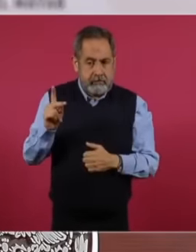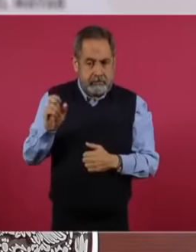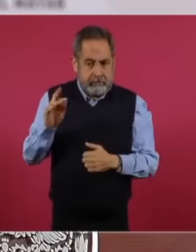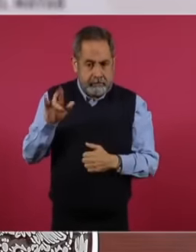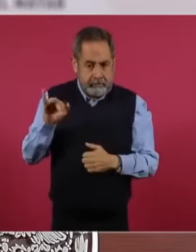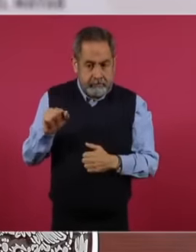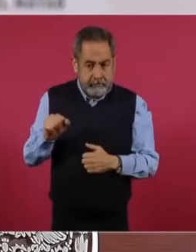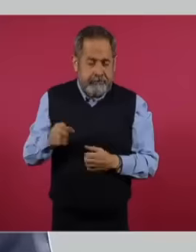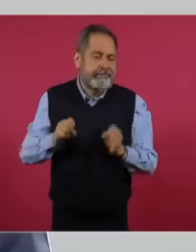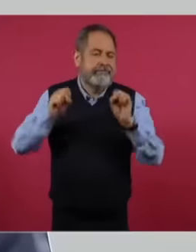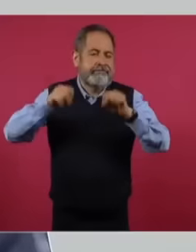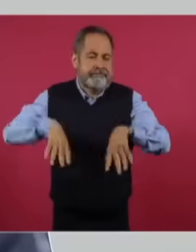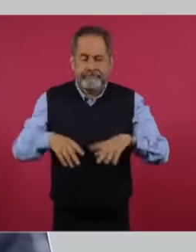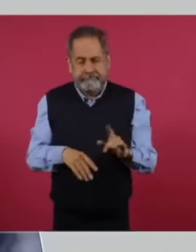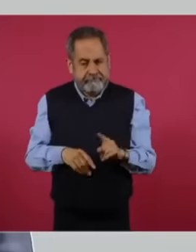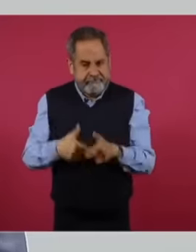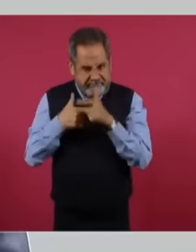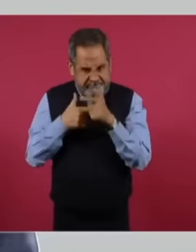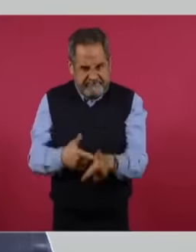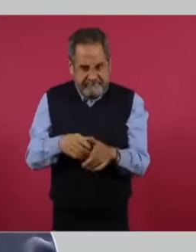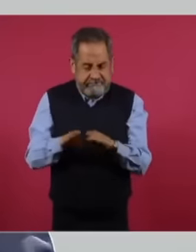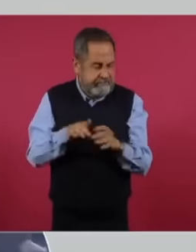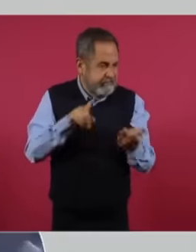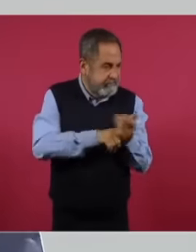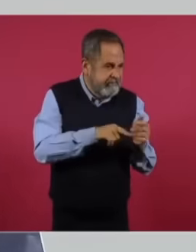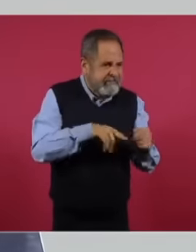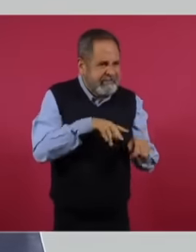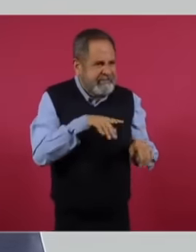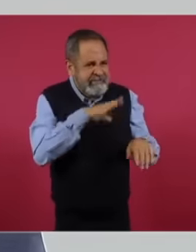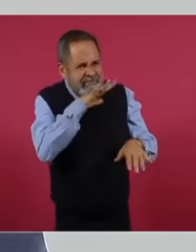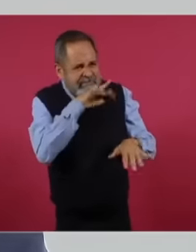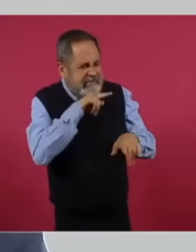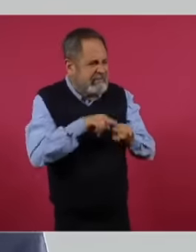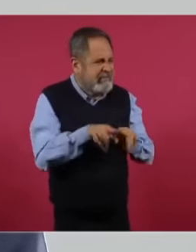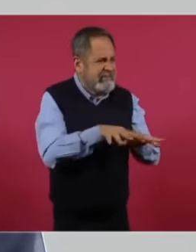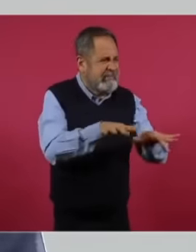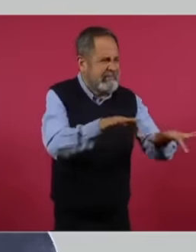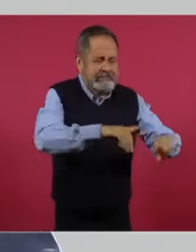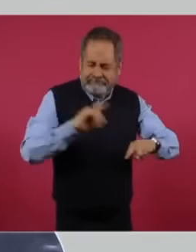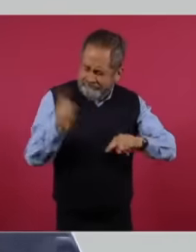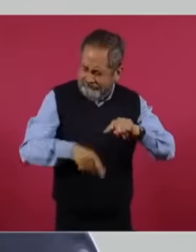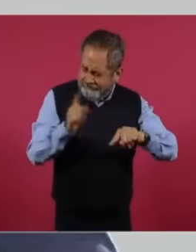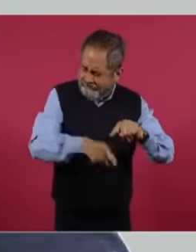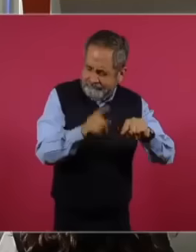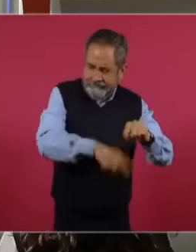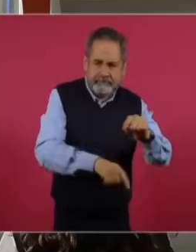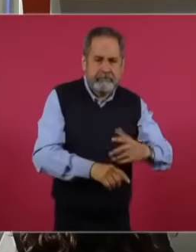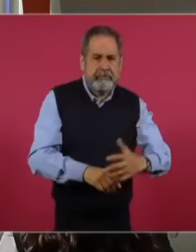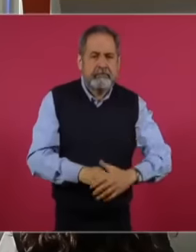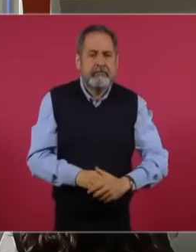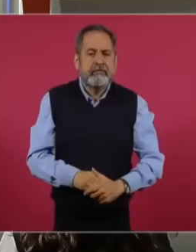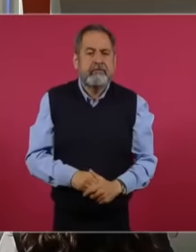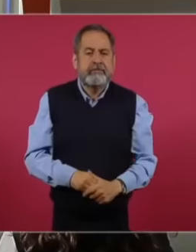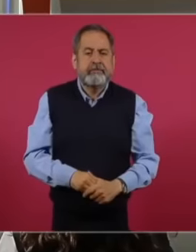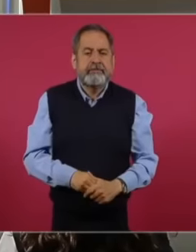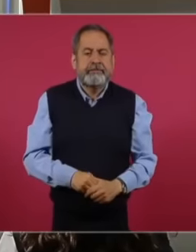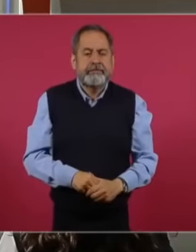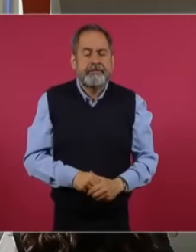to fight this 100-headed hydra that is the following corruption, please,